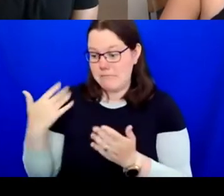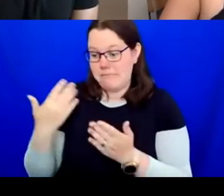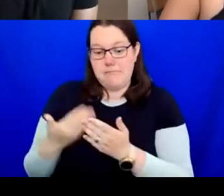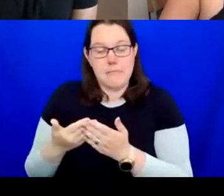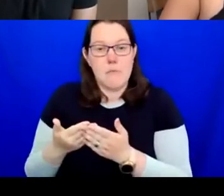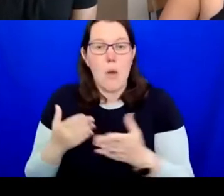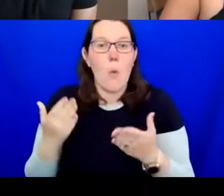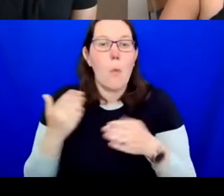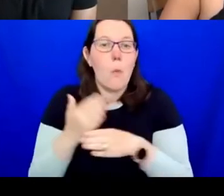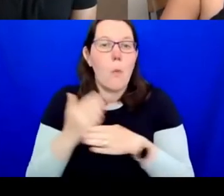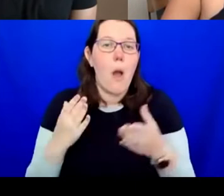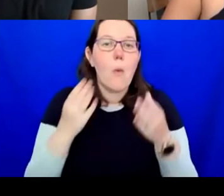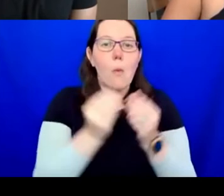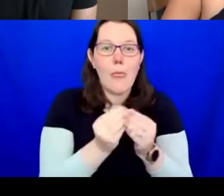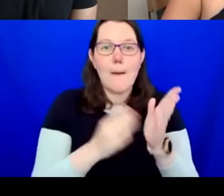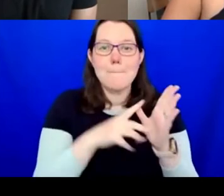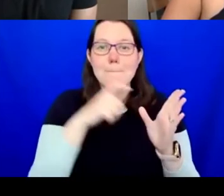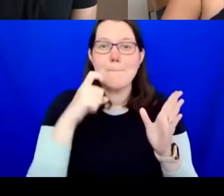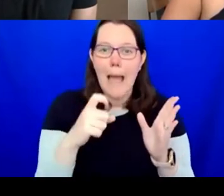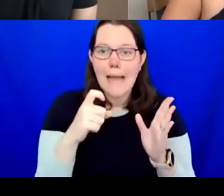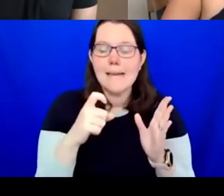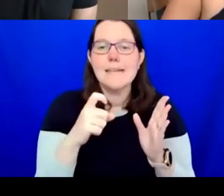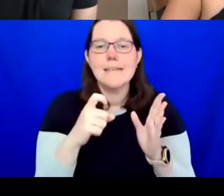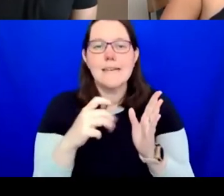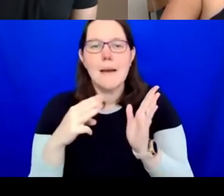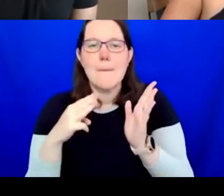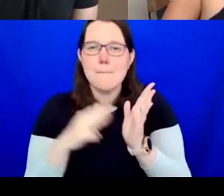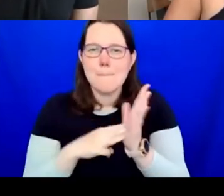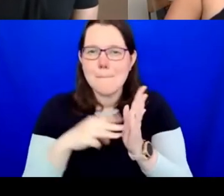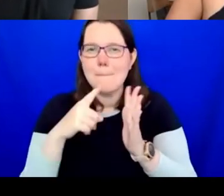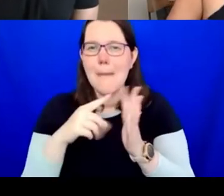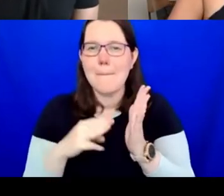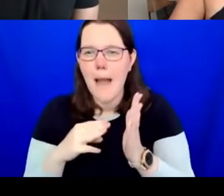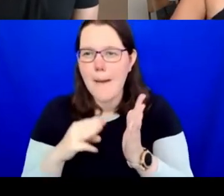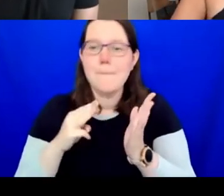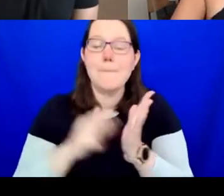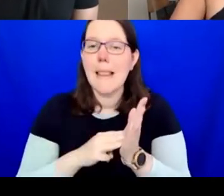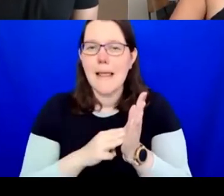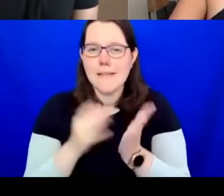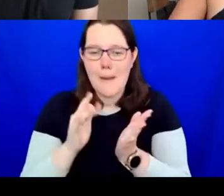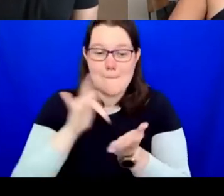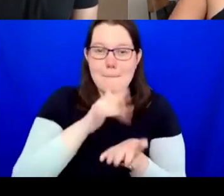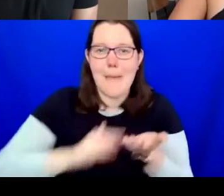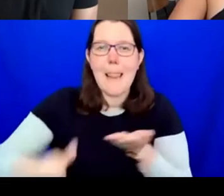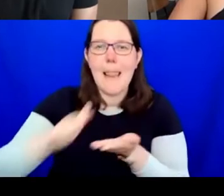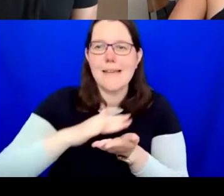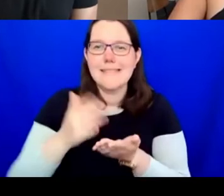MIMA, the Middlesbrough Museum of Modern Art to develop the Future Curators Programme.